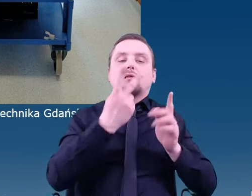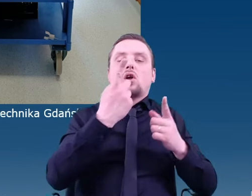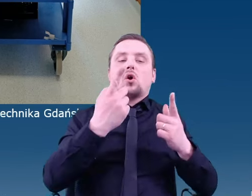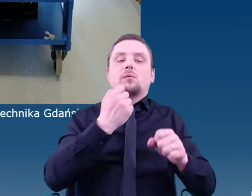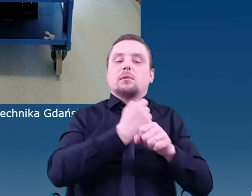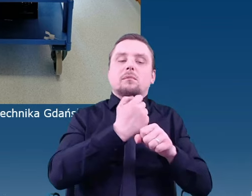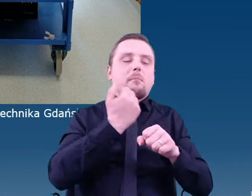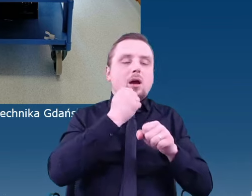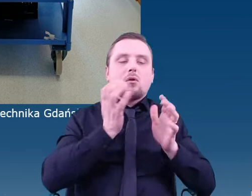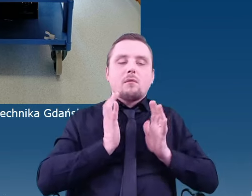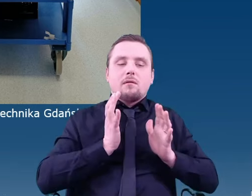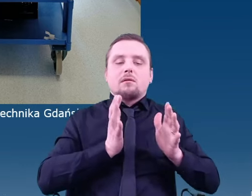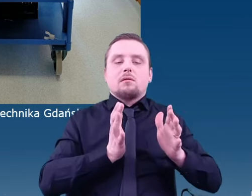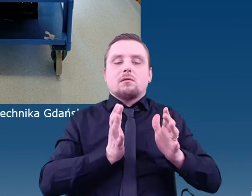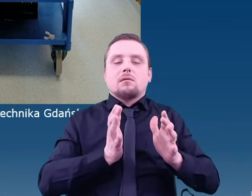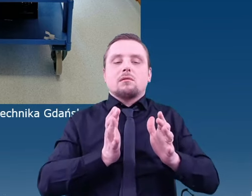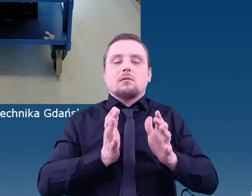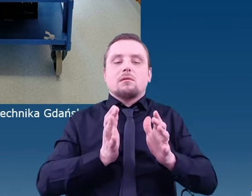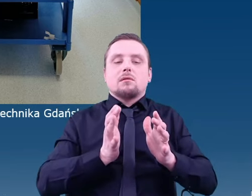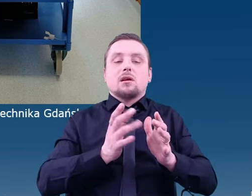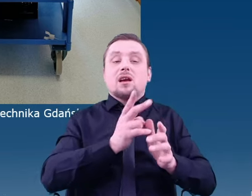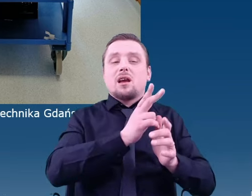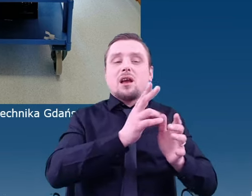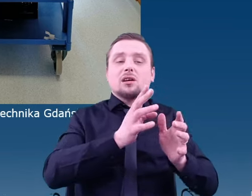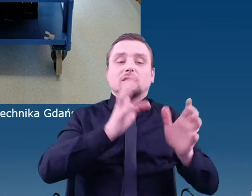Any shock, even a minor one, poses a problem.